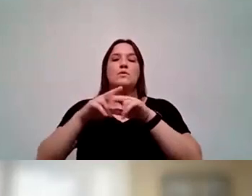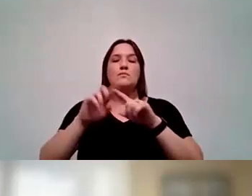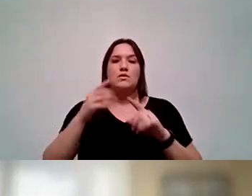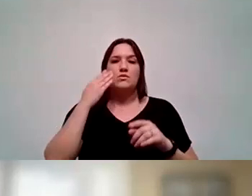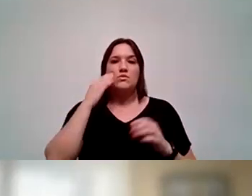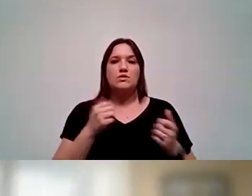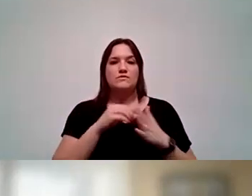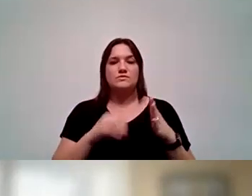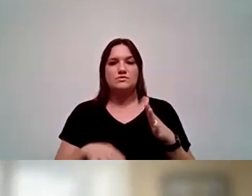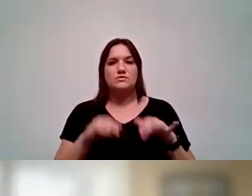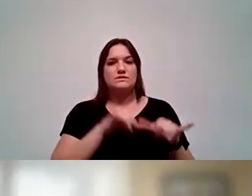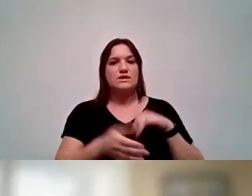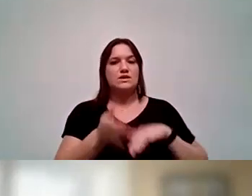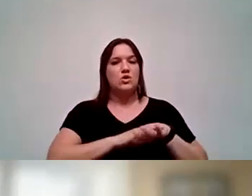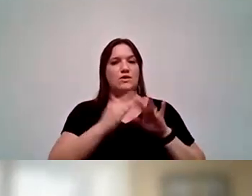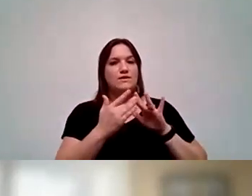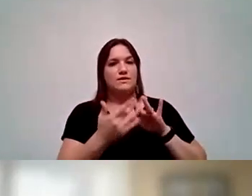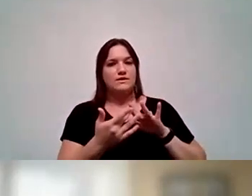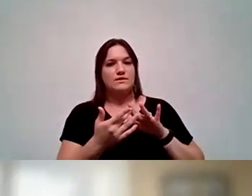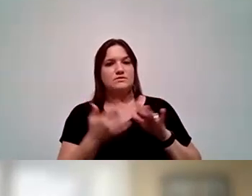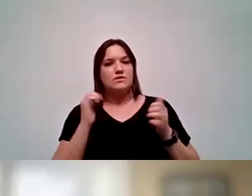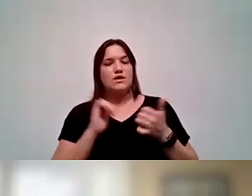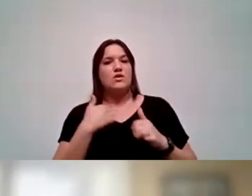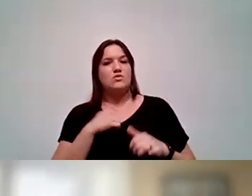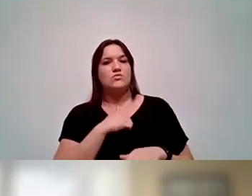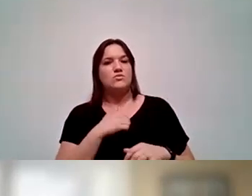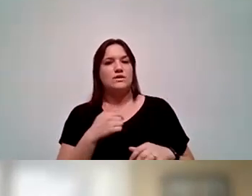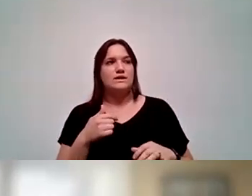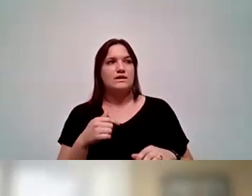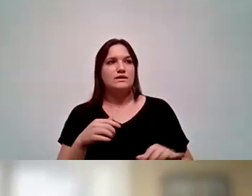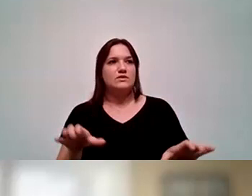students are staying online. So how do we repurpose some of our space